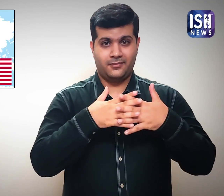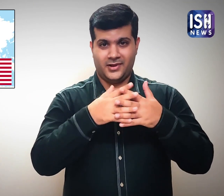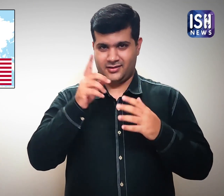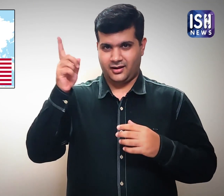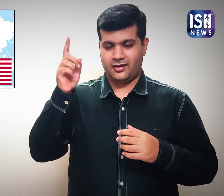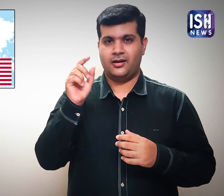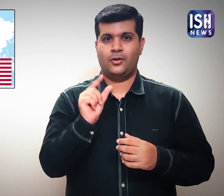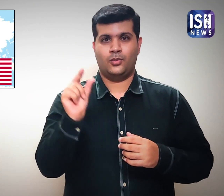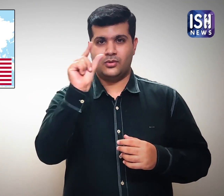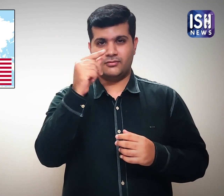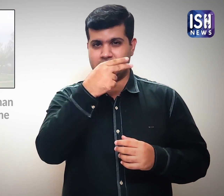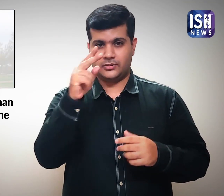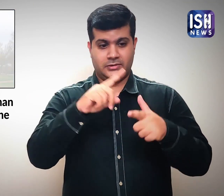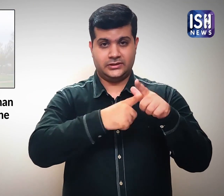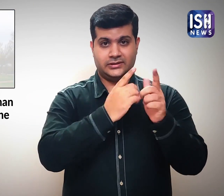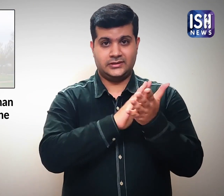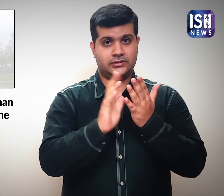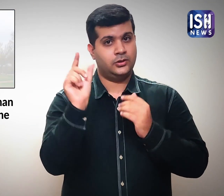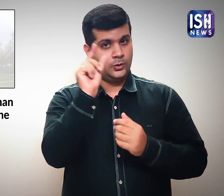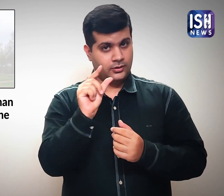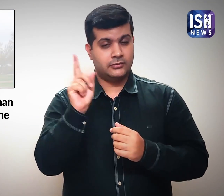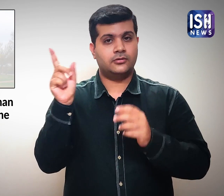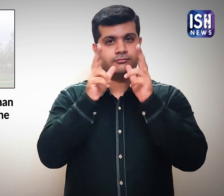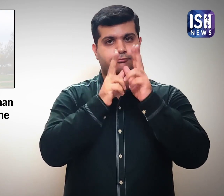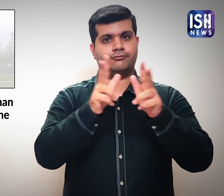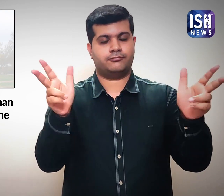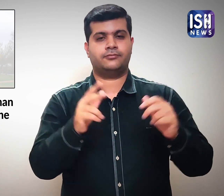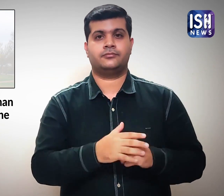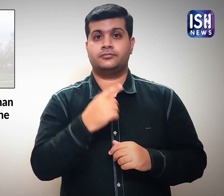According to Johns Hopkins University in the USA,